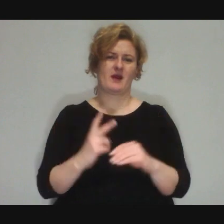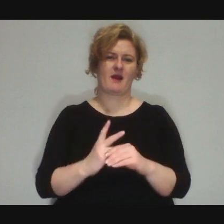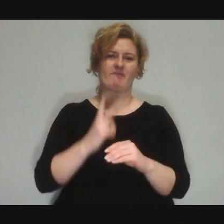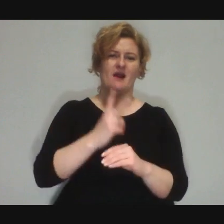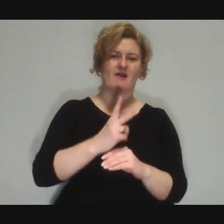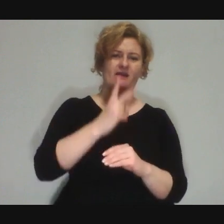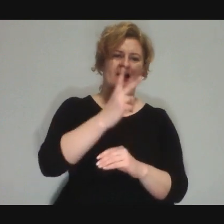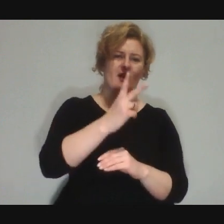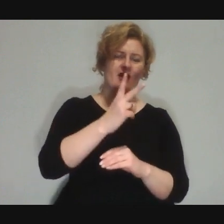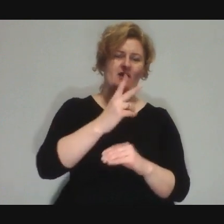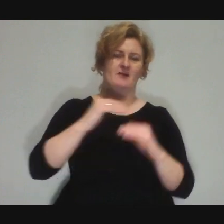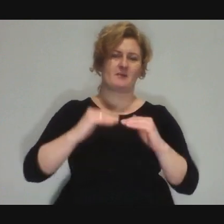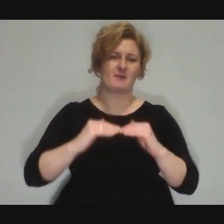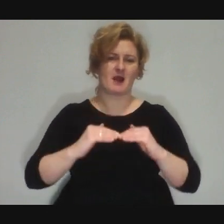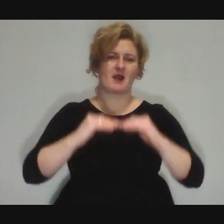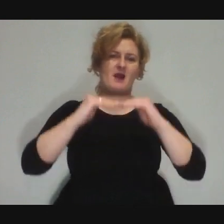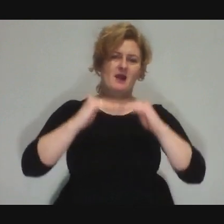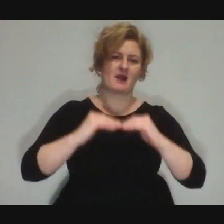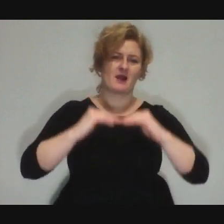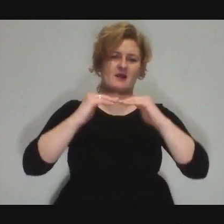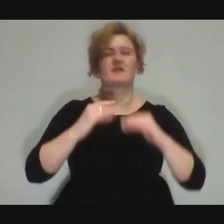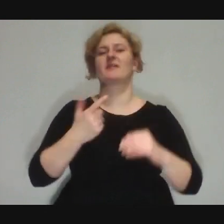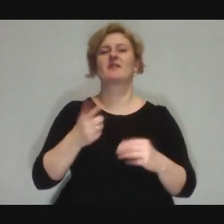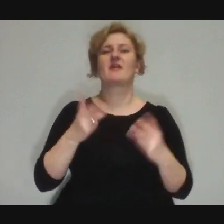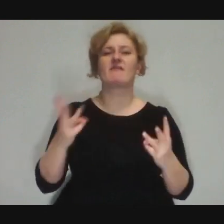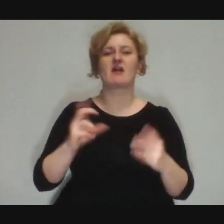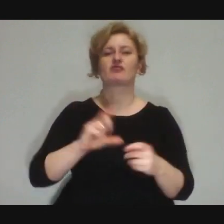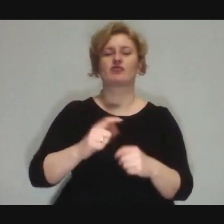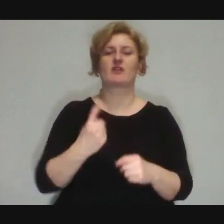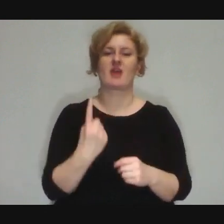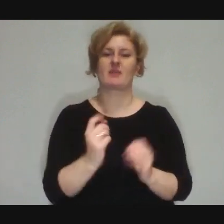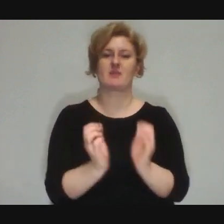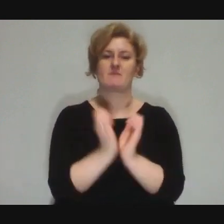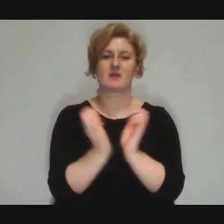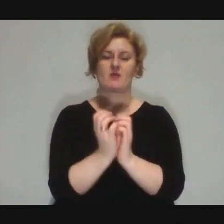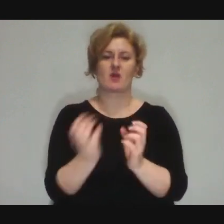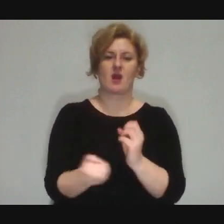So it doesn't matter if you juggle one ball for the rest of your life